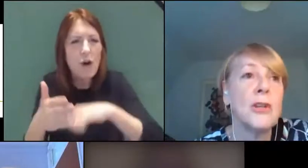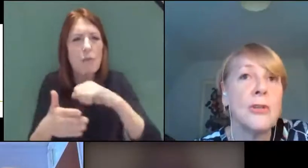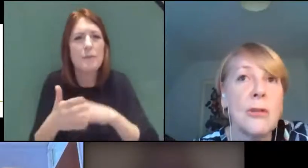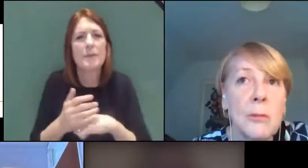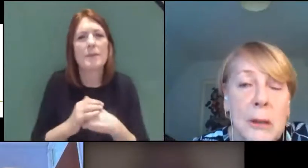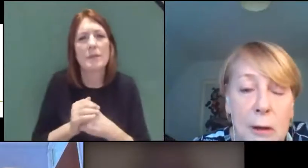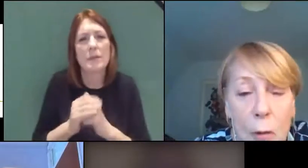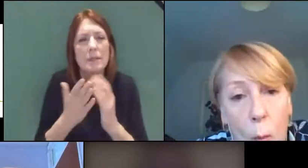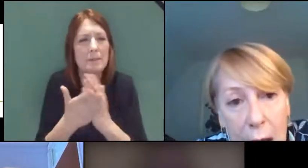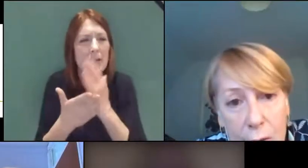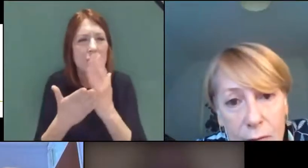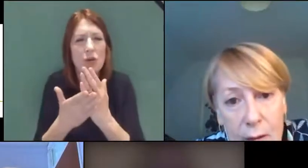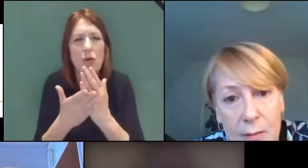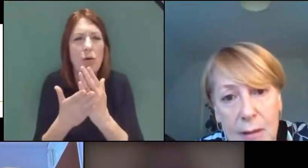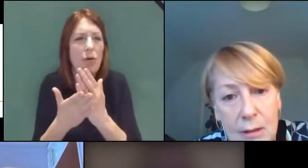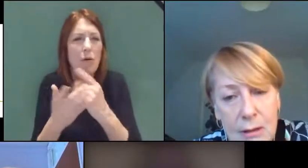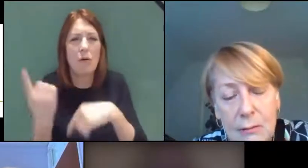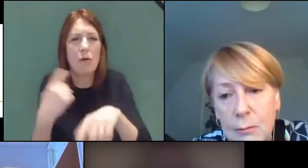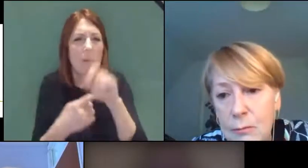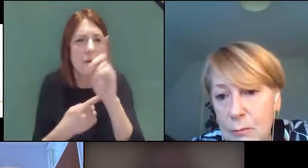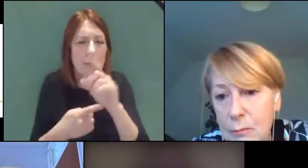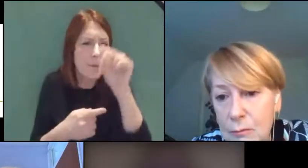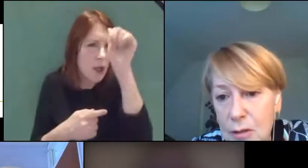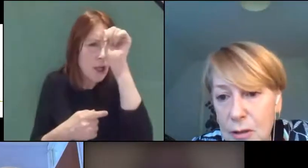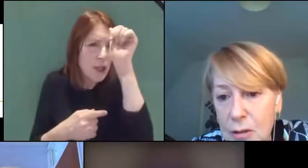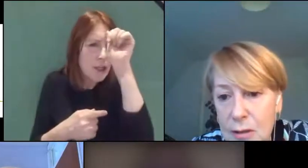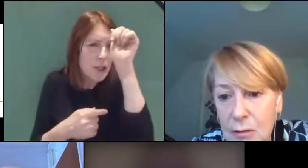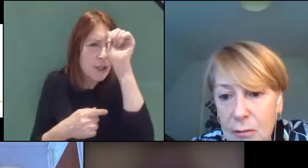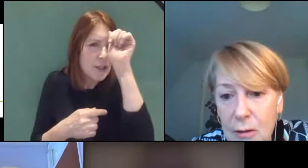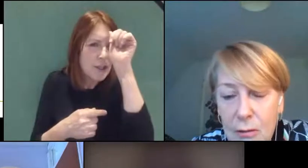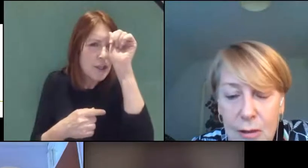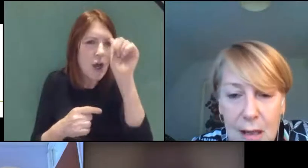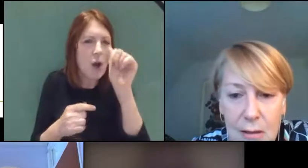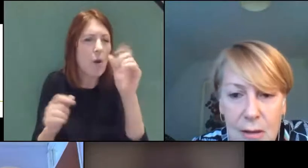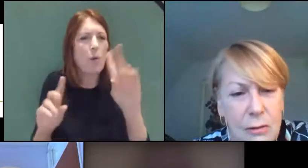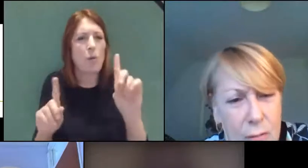make sure that people are aware of the the restrictions of lockdown and so on;